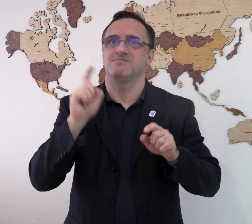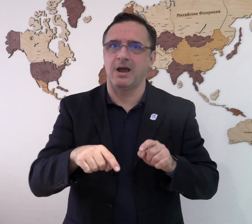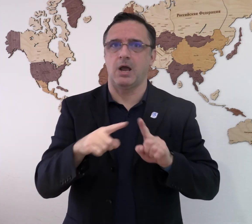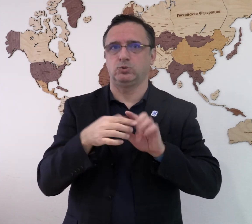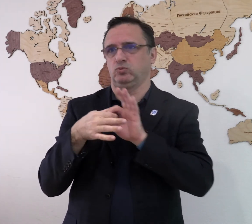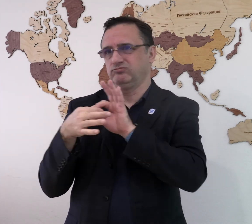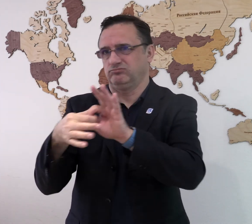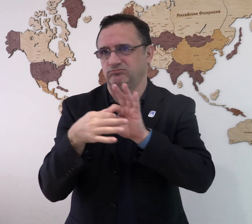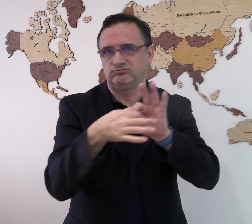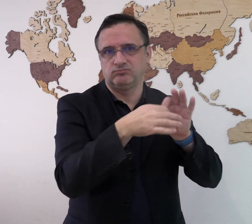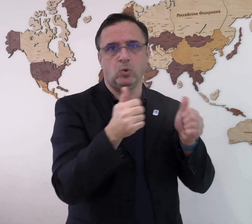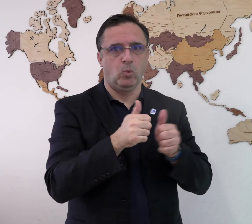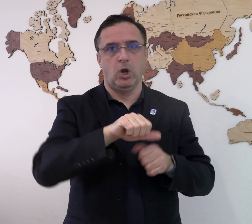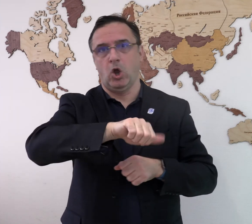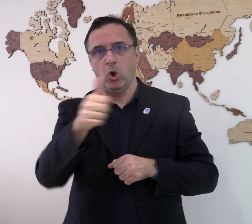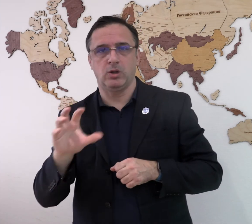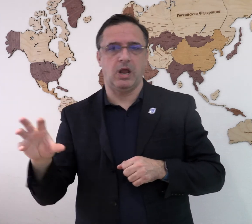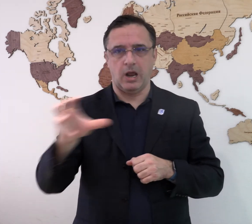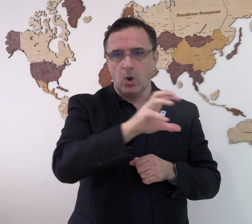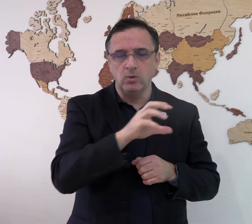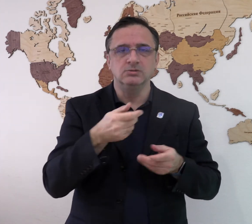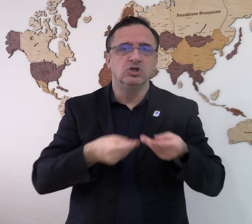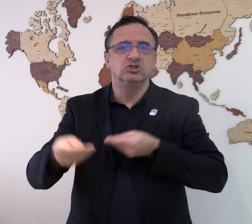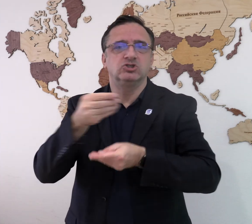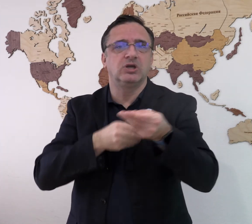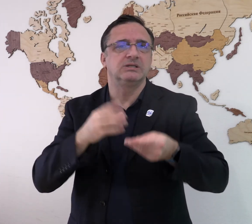I think that we need to closely cooperate with our capabilities